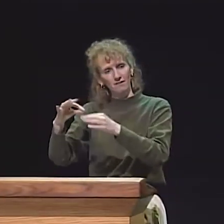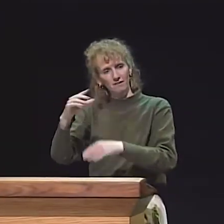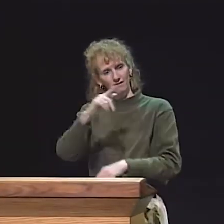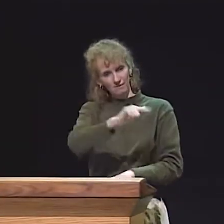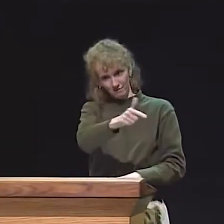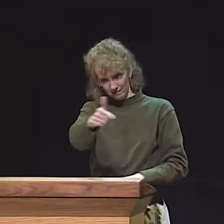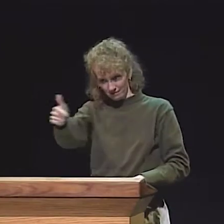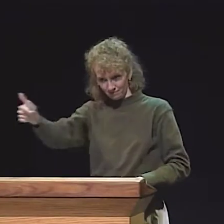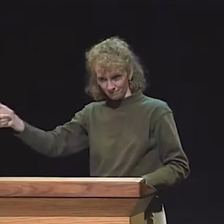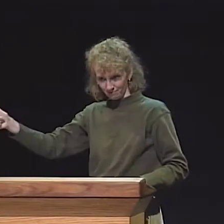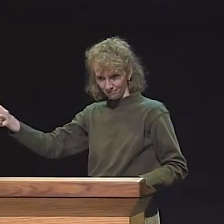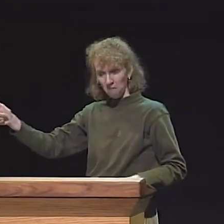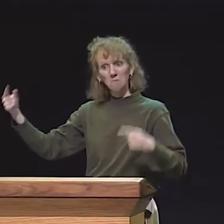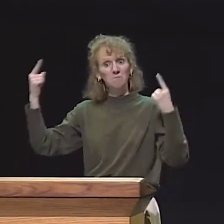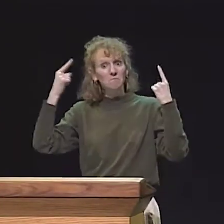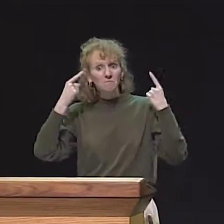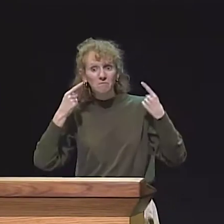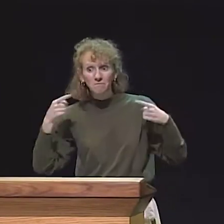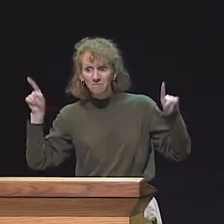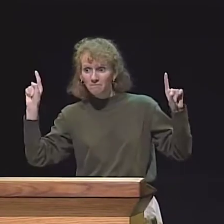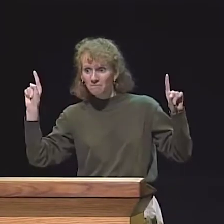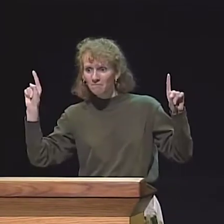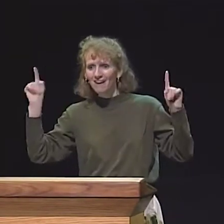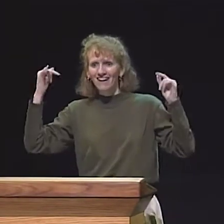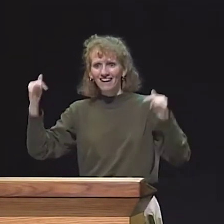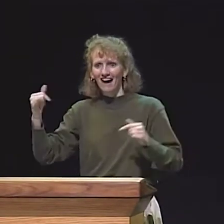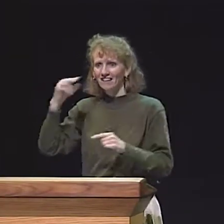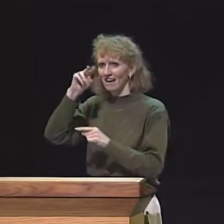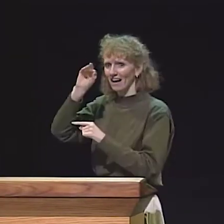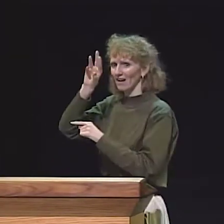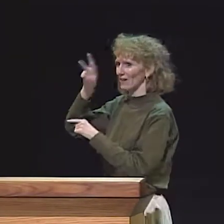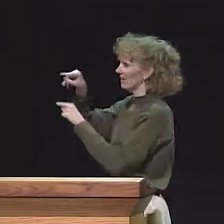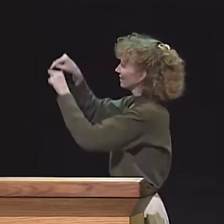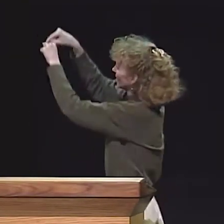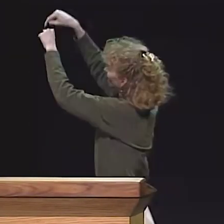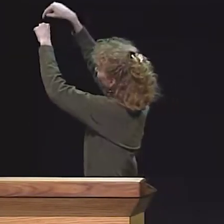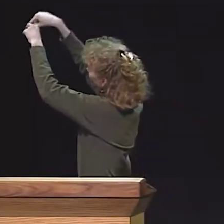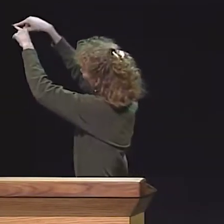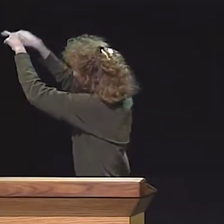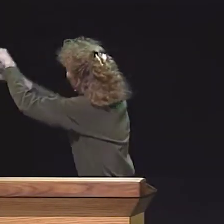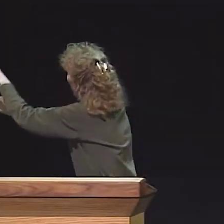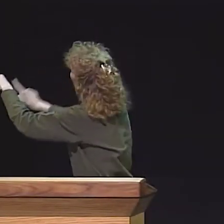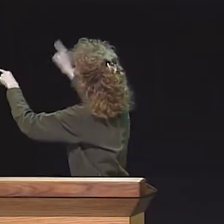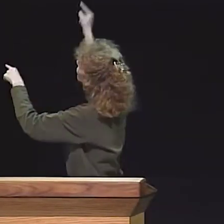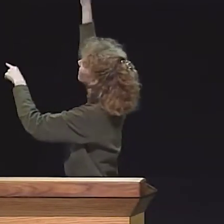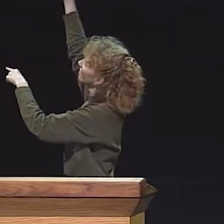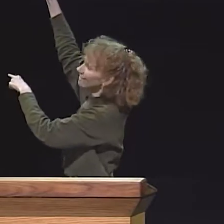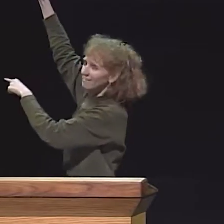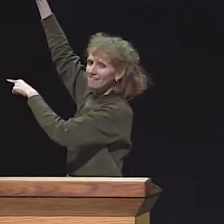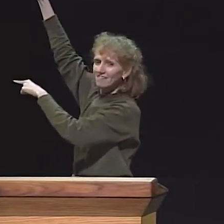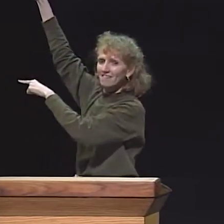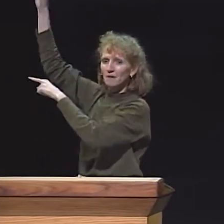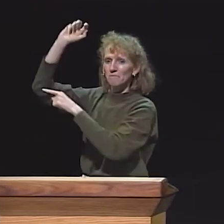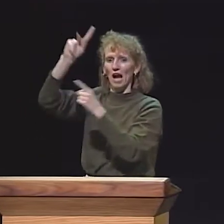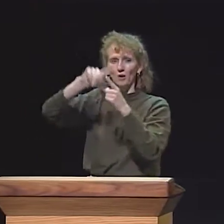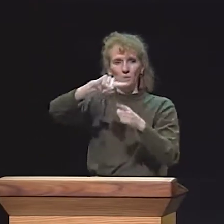THEN INDIVIDUAL STUDENTS TELL THEIR STORIES. THEY EACH TAKE TURNS TELLING THEIR STORIES. AND THEN IF IT'S ALL A SUCCESS,